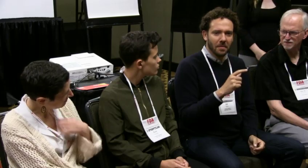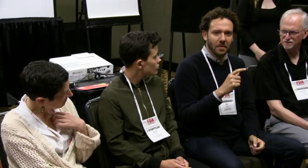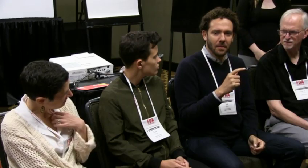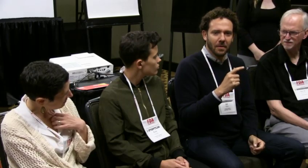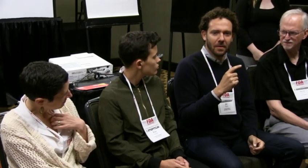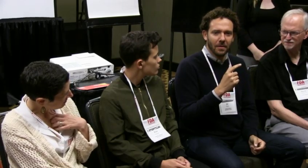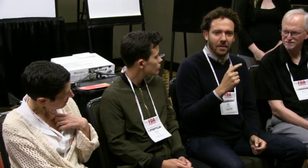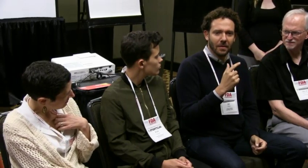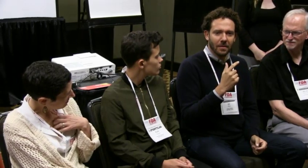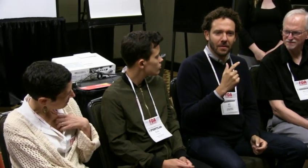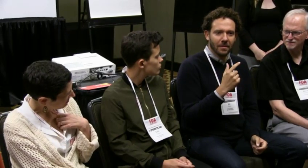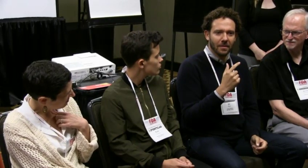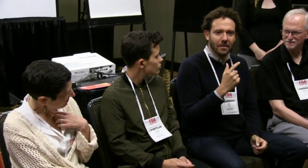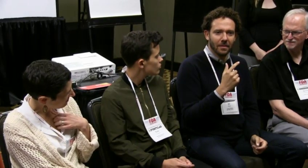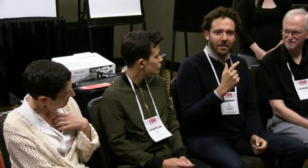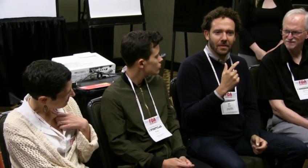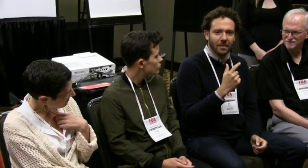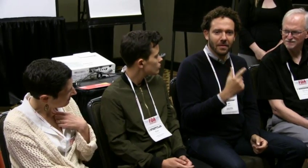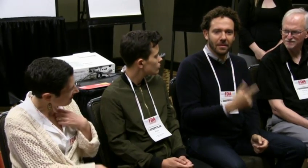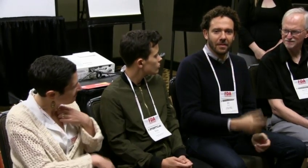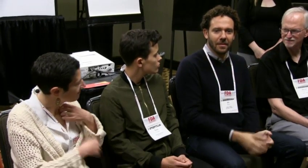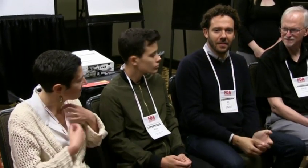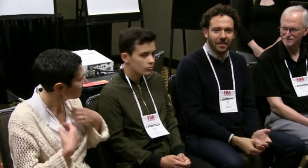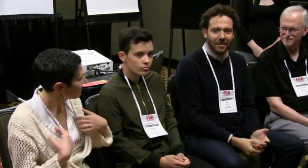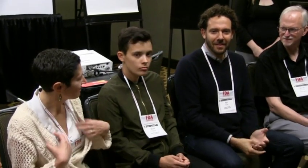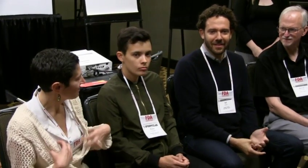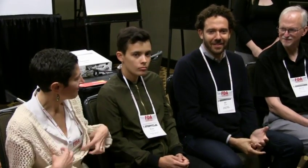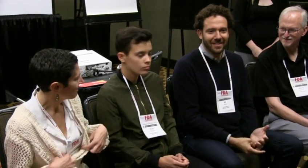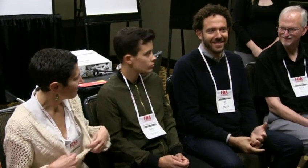how we mixed both languages, but why did we have so much language?